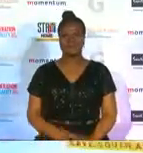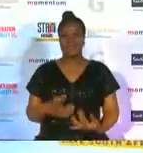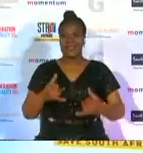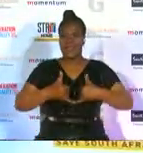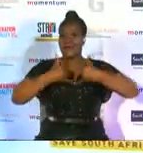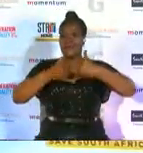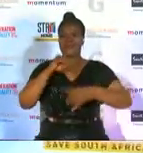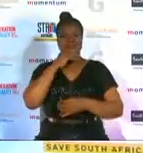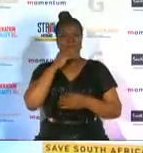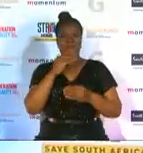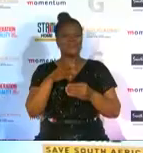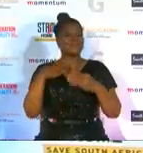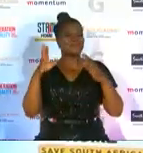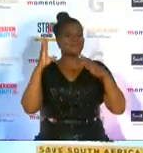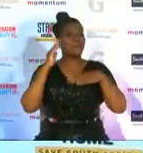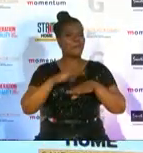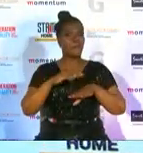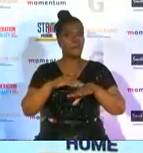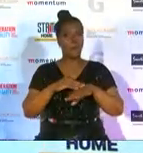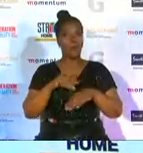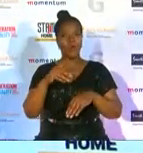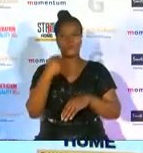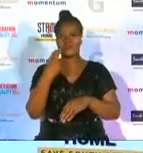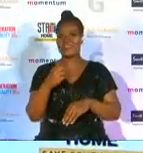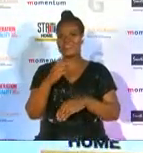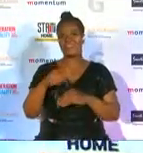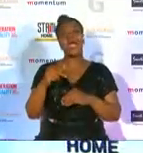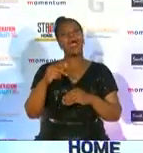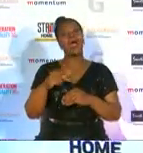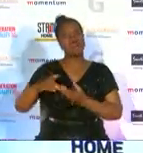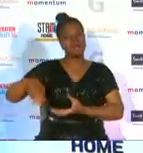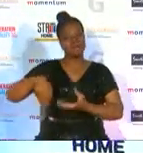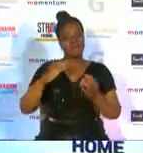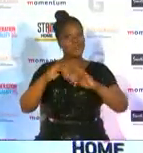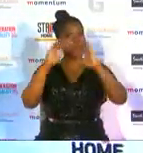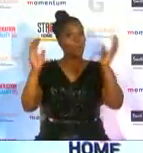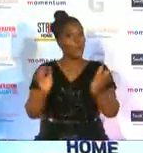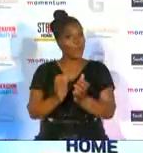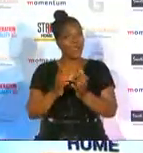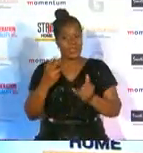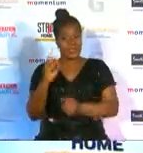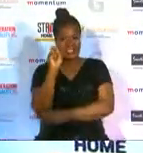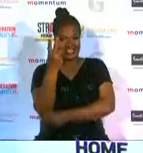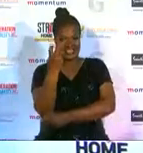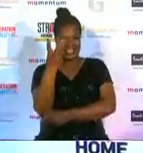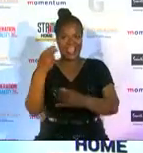because of that momentous occasion the 2019 rugby world cup final is my second win in this category and i feel like these